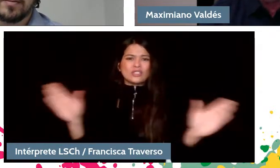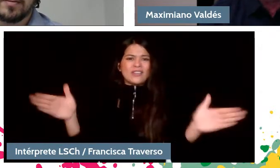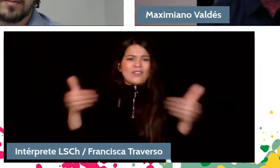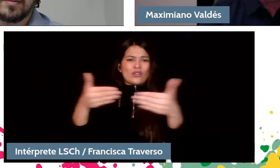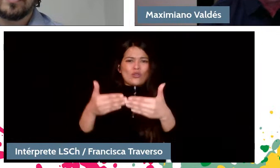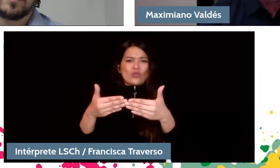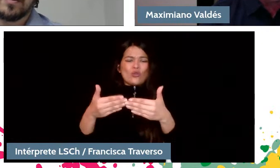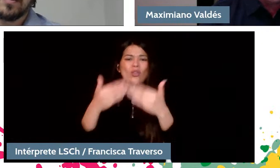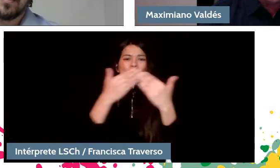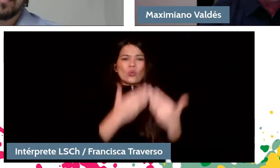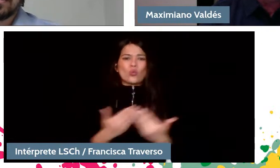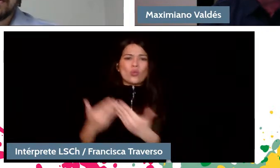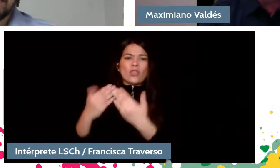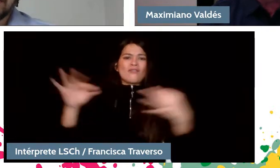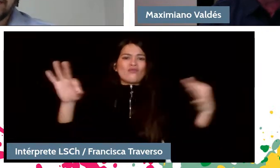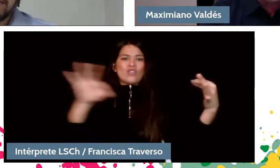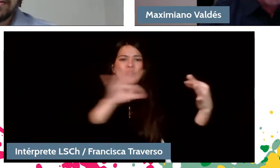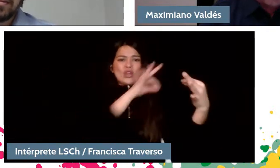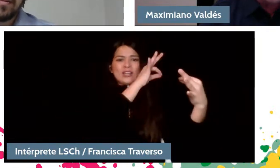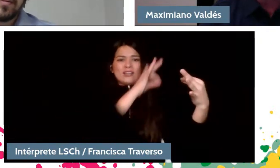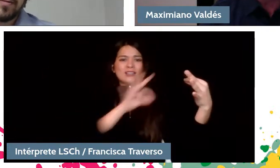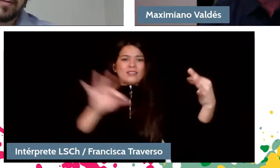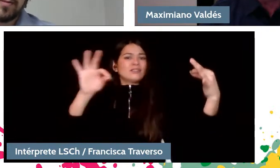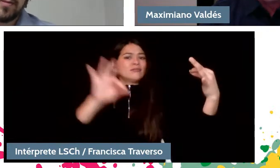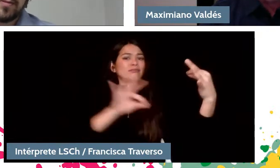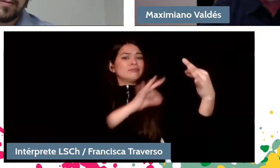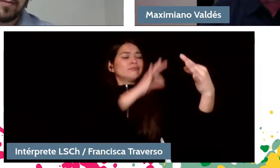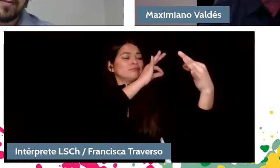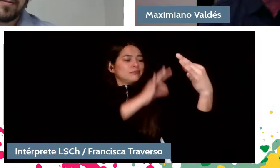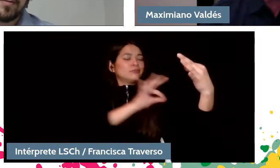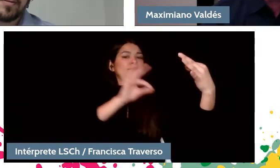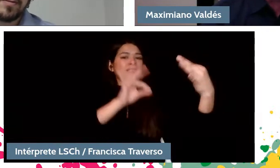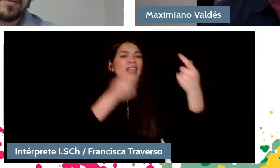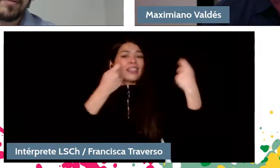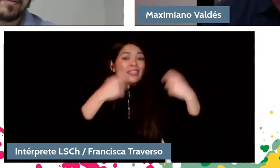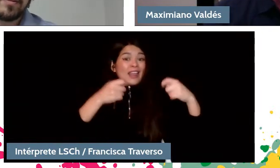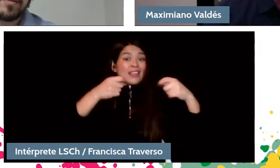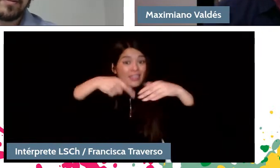and therefore children who study violin end up trying to get into an orchestra or have a solo career.